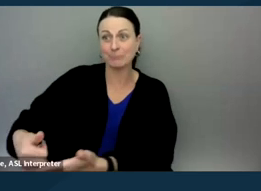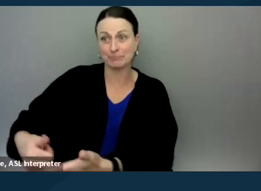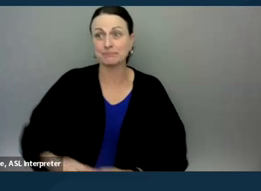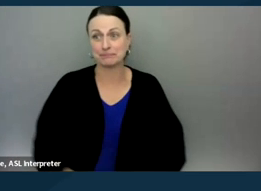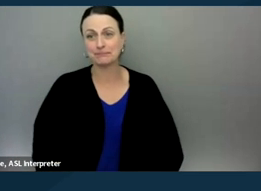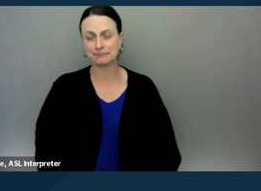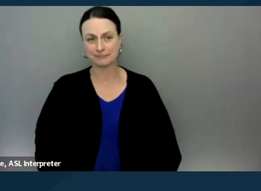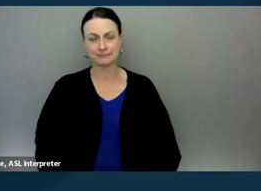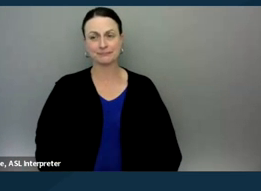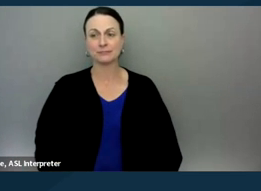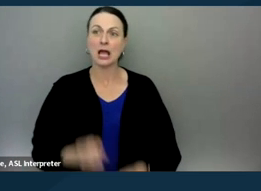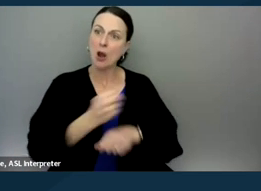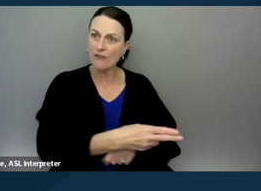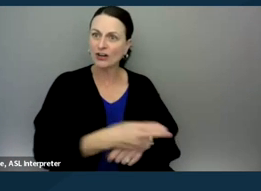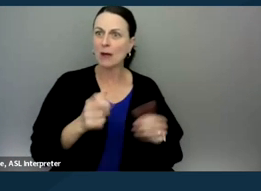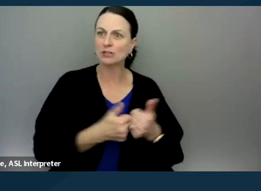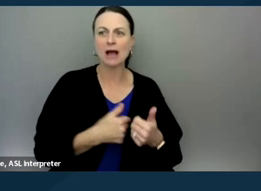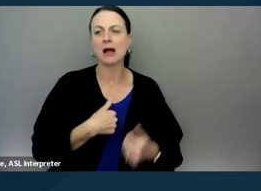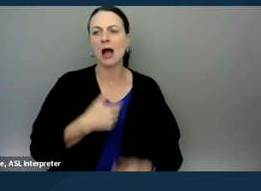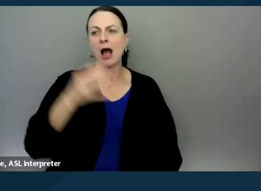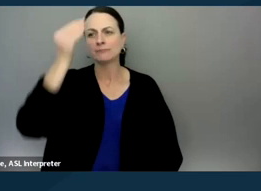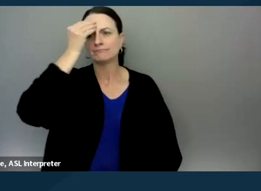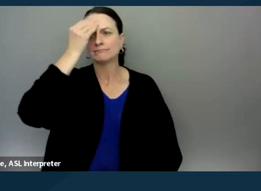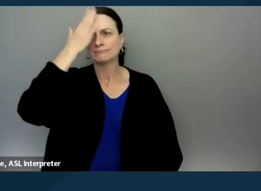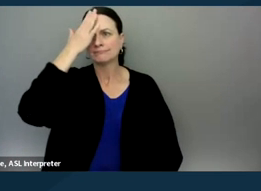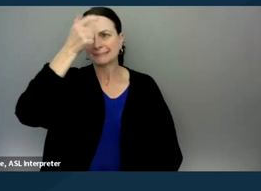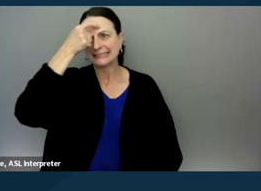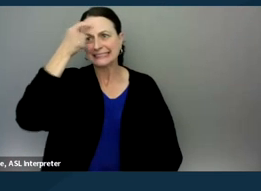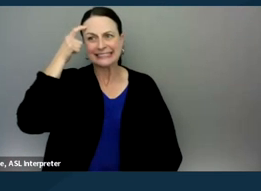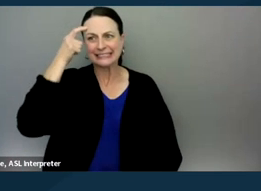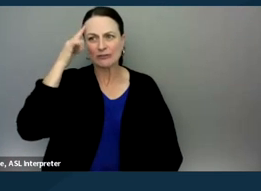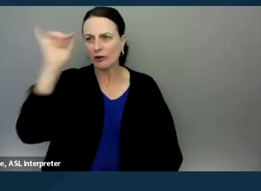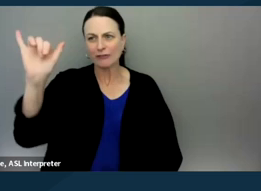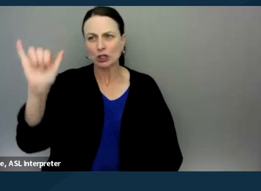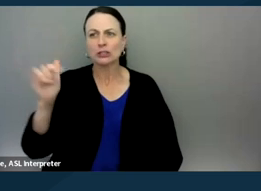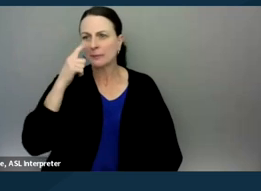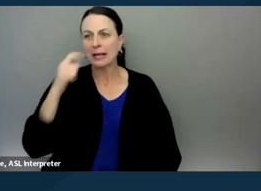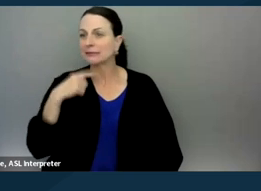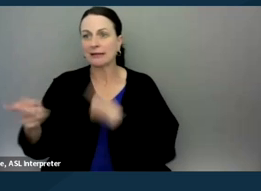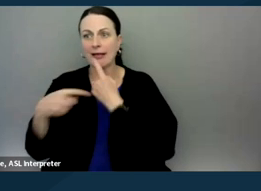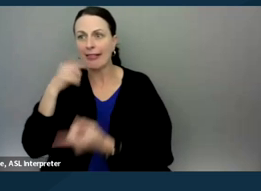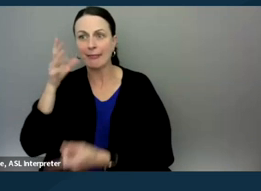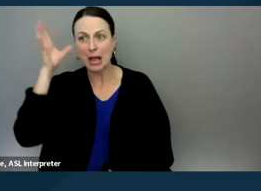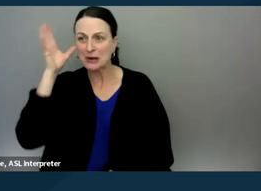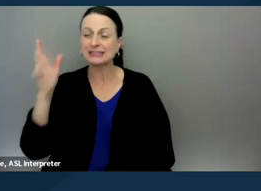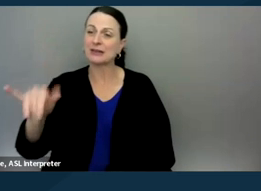to overcome their challenges." And I've never forgotten that and I tell that to parents all the time because that, after all, is the job.